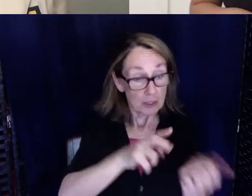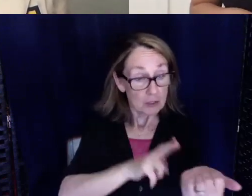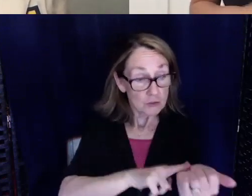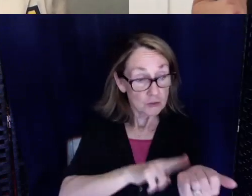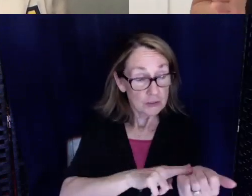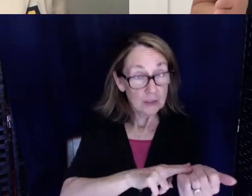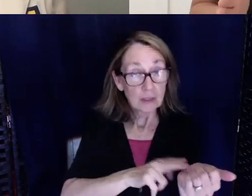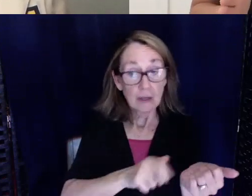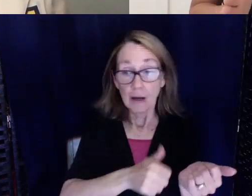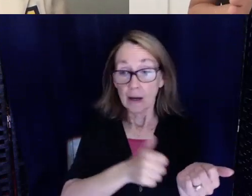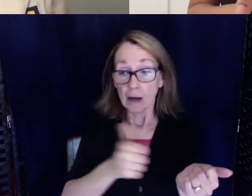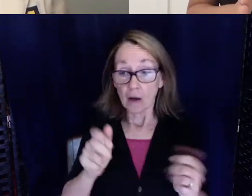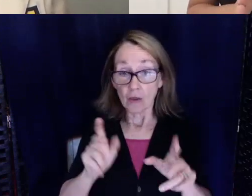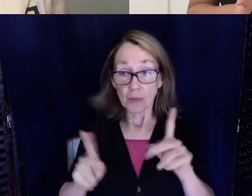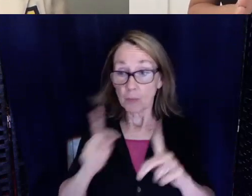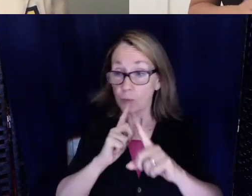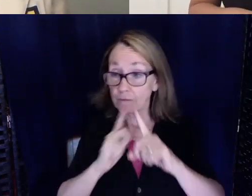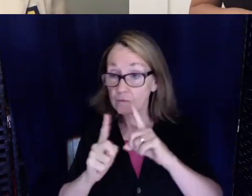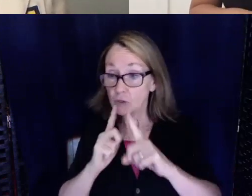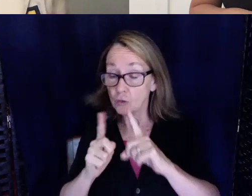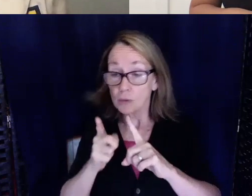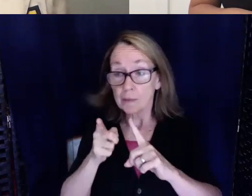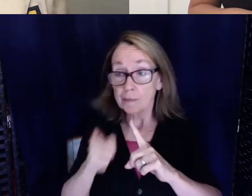Some of the other folks that we've spoken with are in the medical